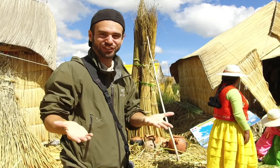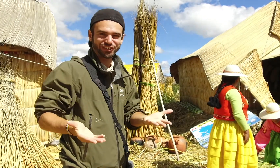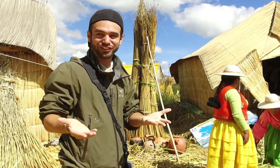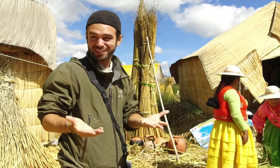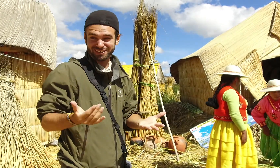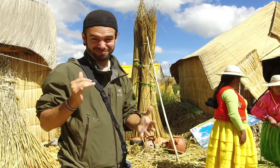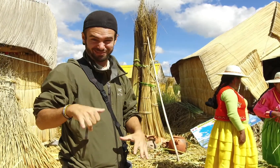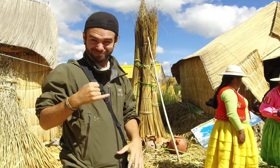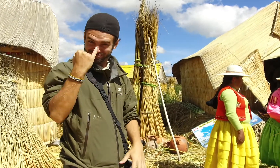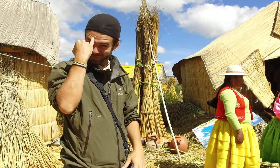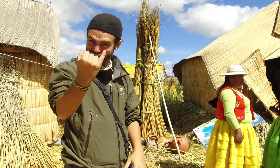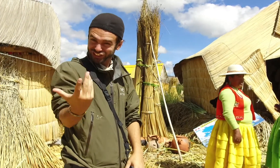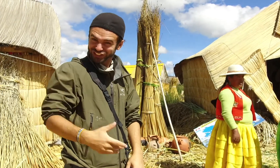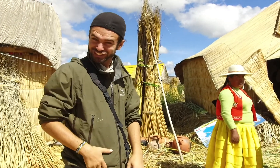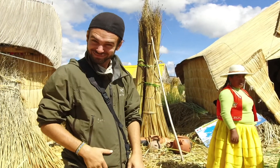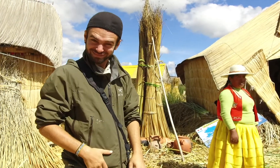Can you imagine living on the floating village?